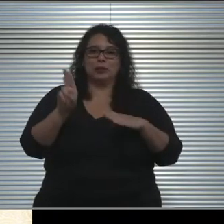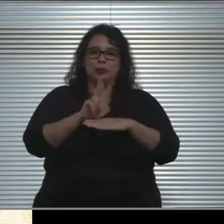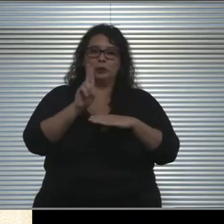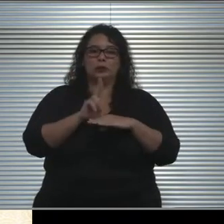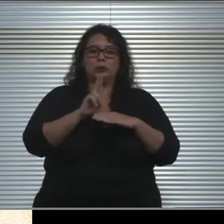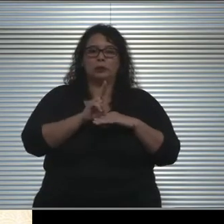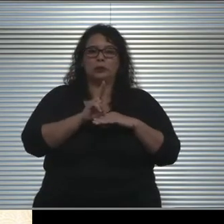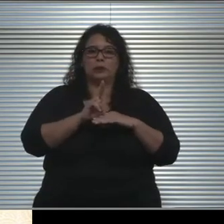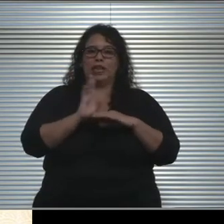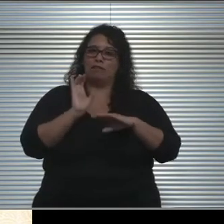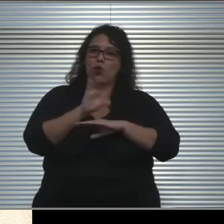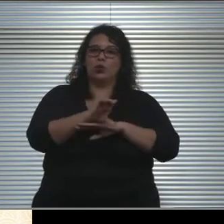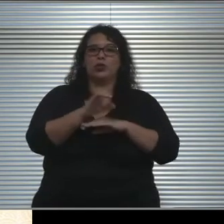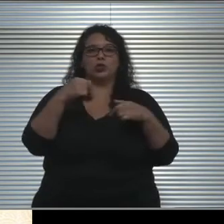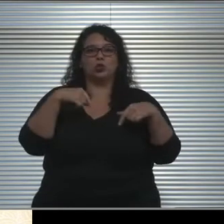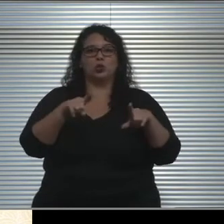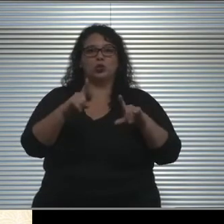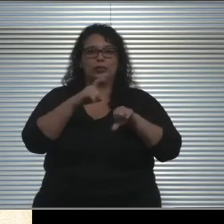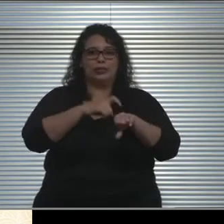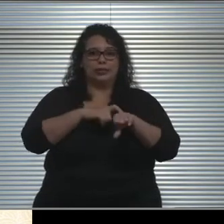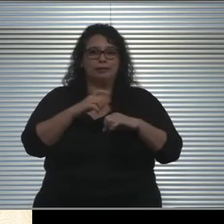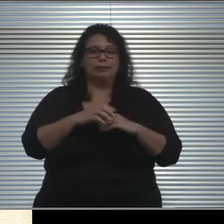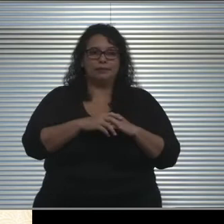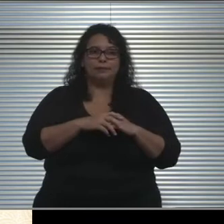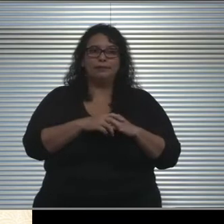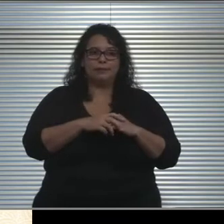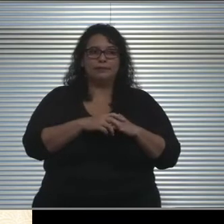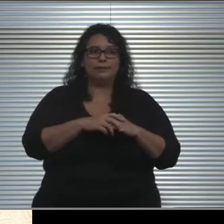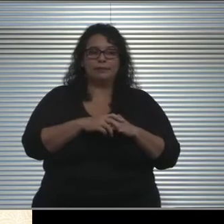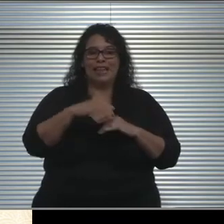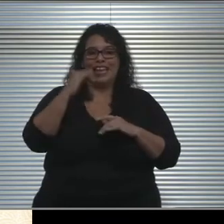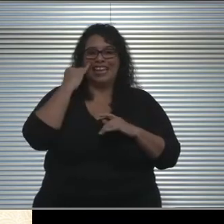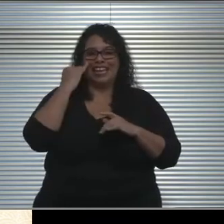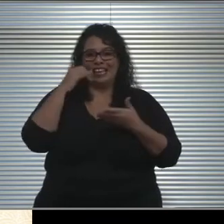during this time that we have cohort of students returning back.